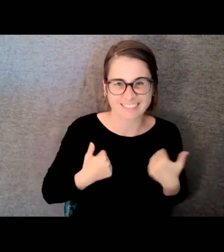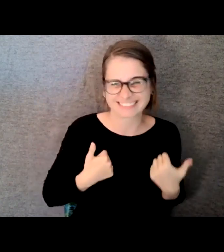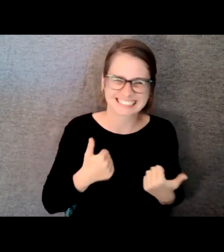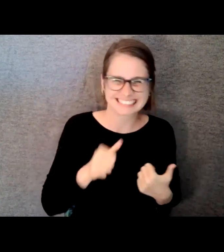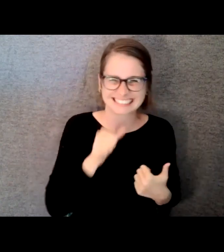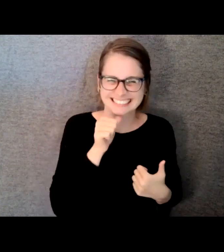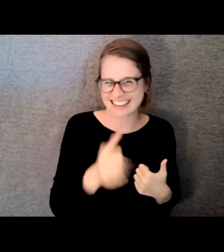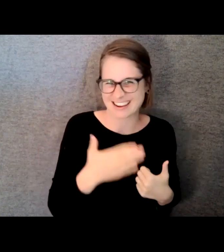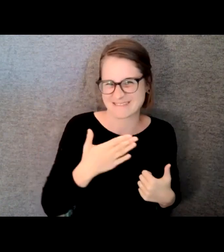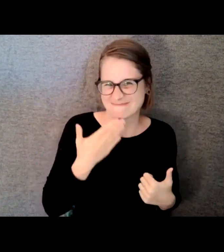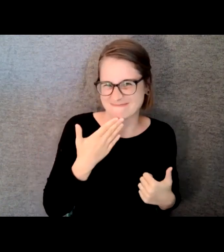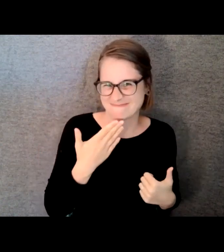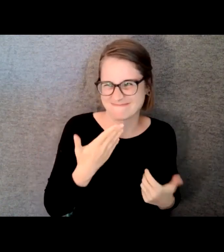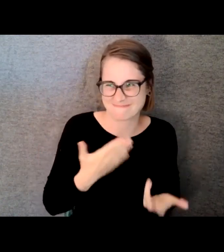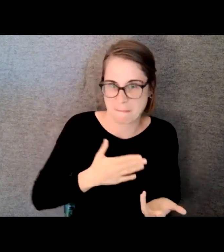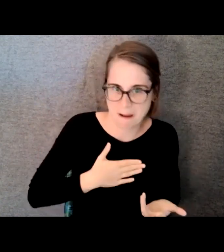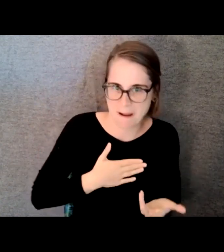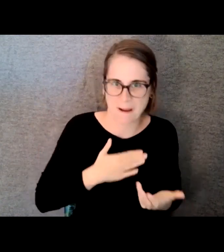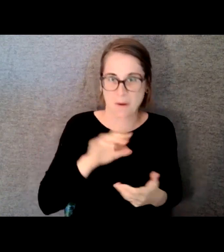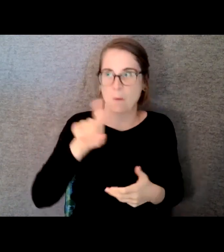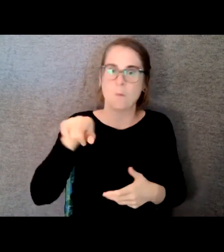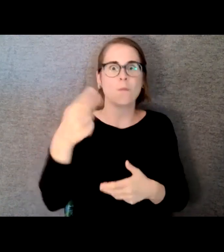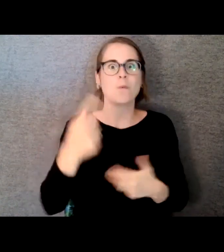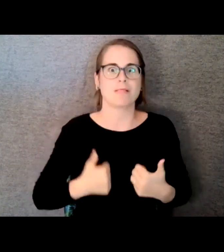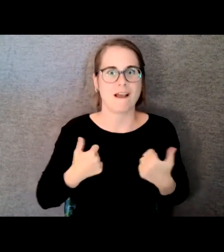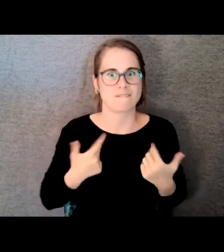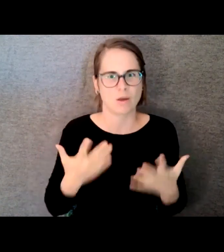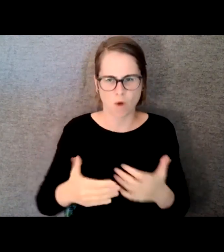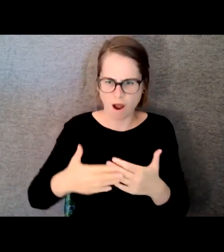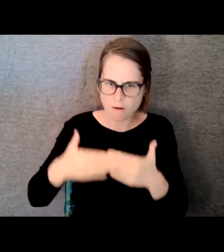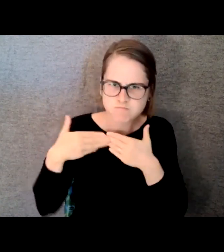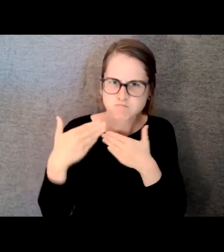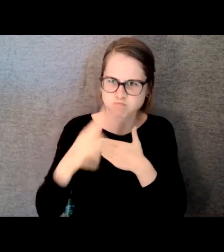I wanted to live I should say. And I thought about maybe it was possible